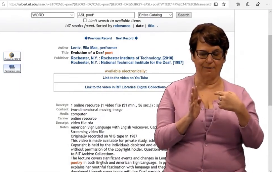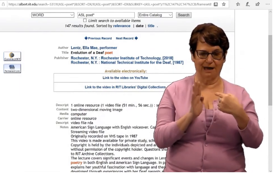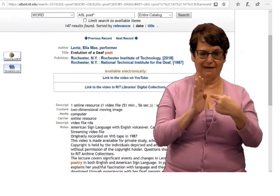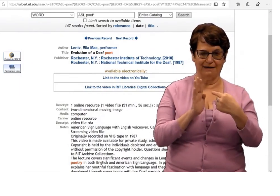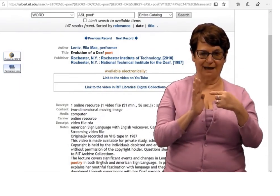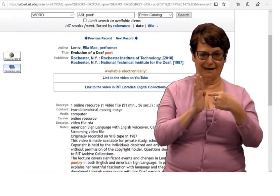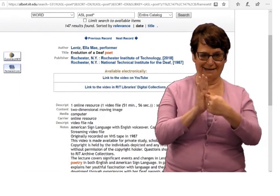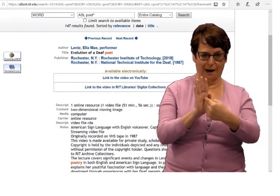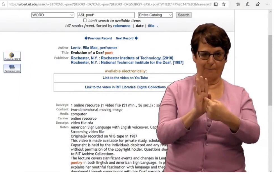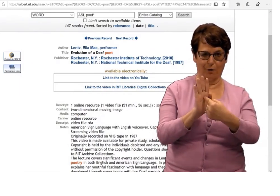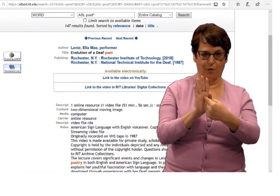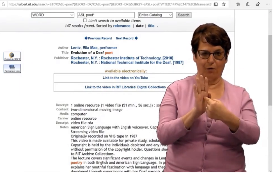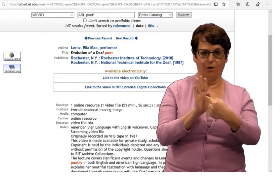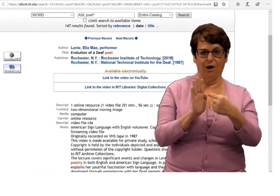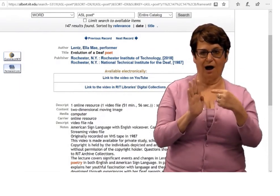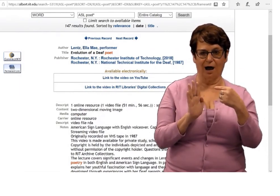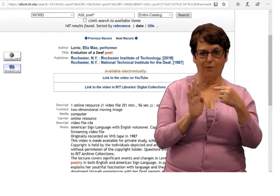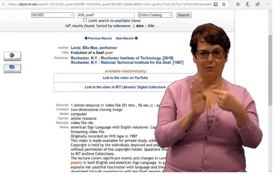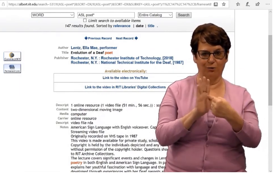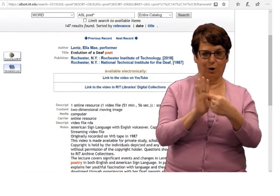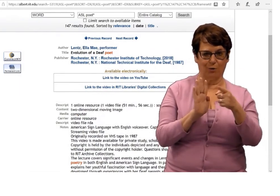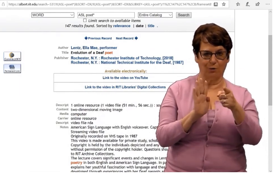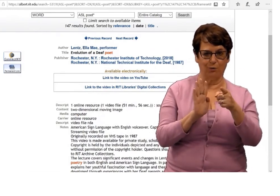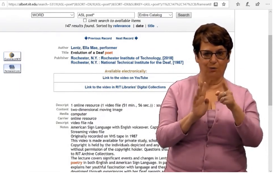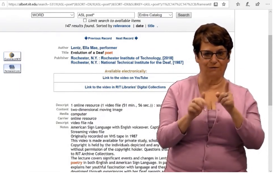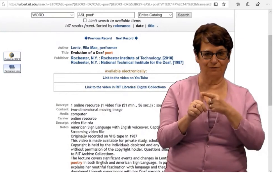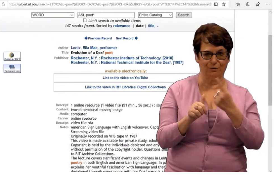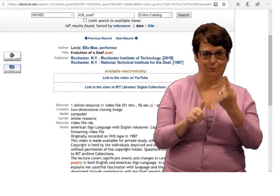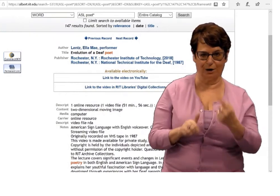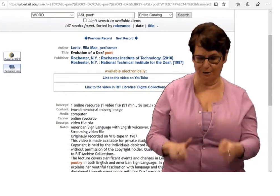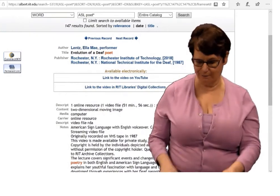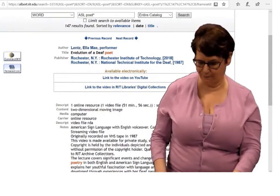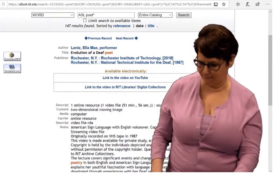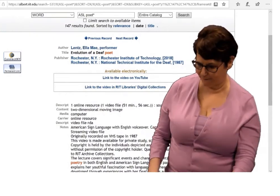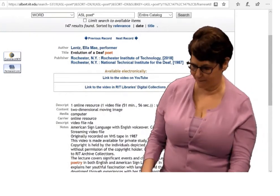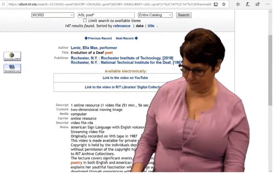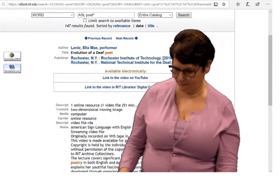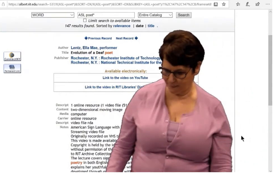For my example, I will show you the first link.